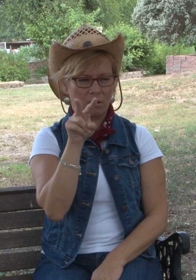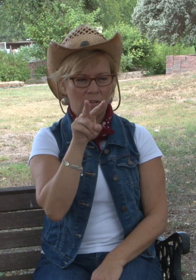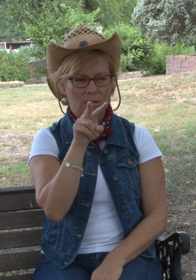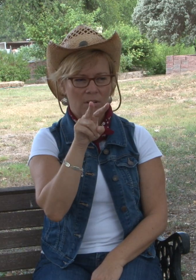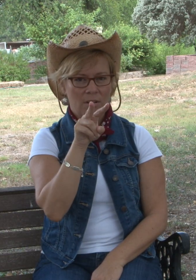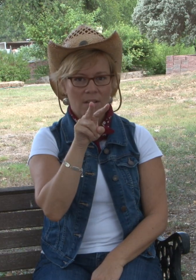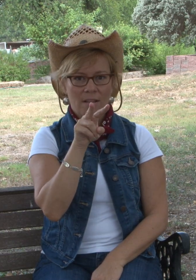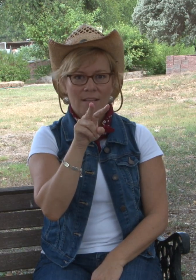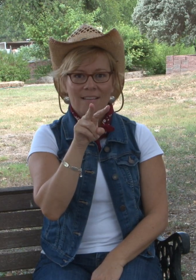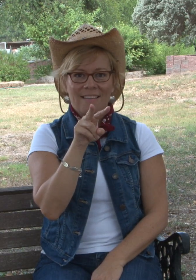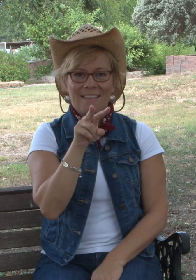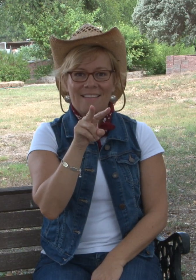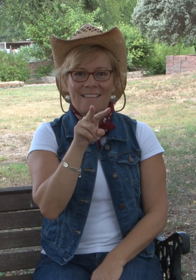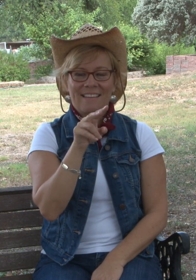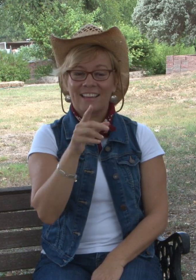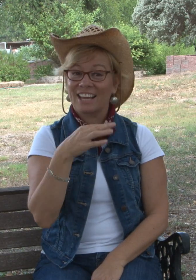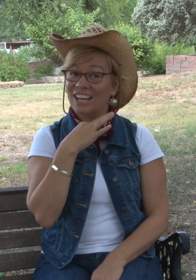Wilbur turns and looks at the fence and gets excited. If you're curious to know what happens read on.